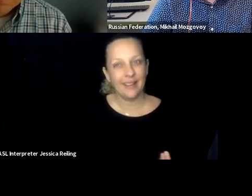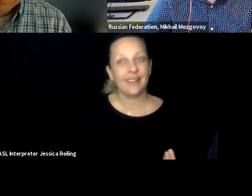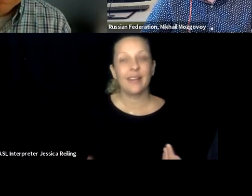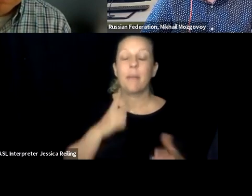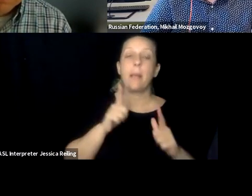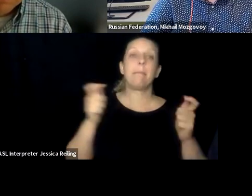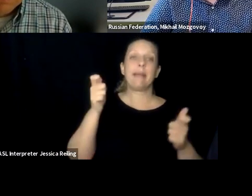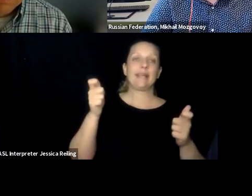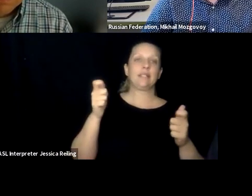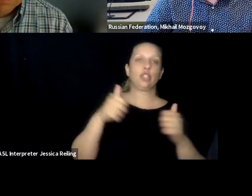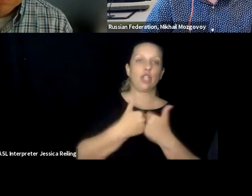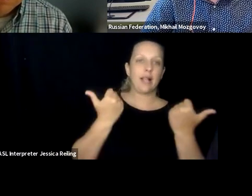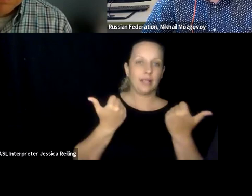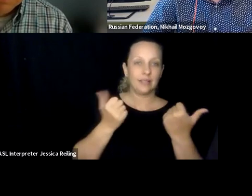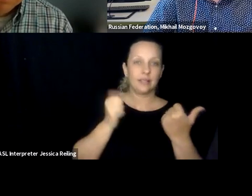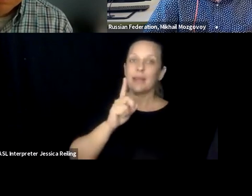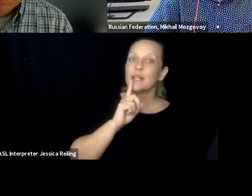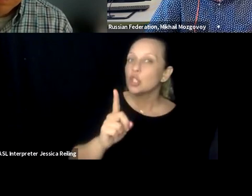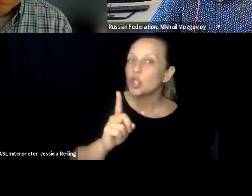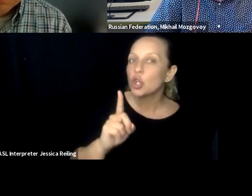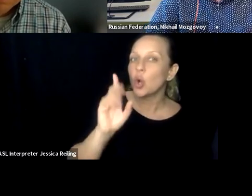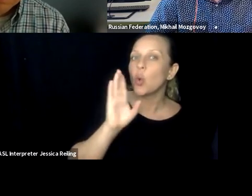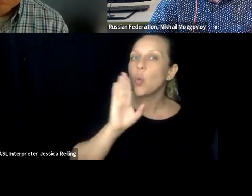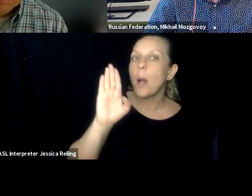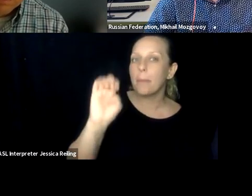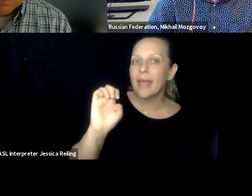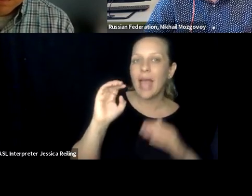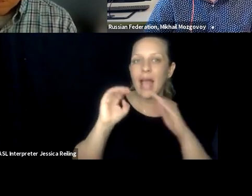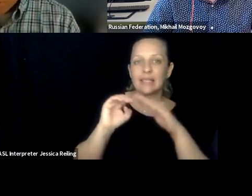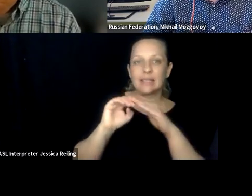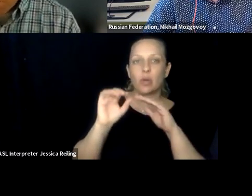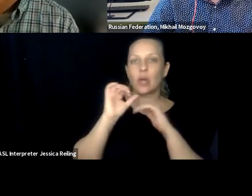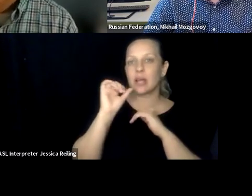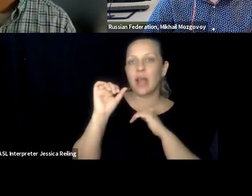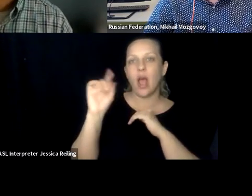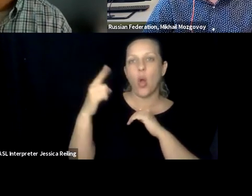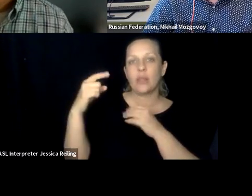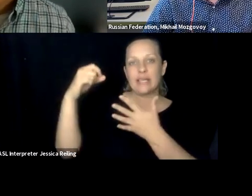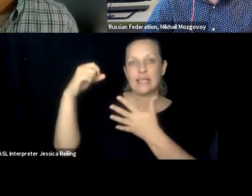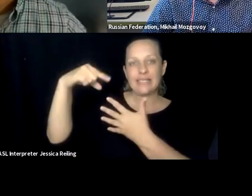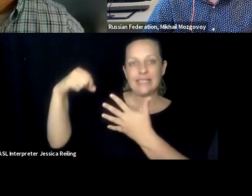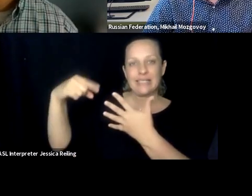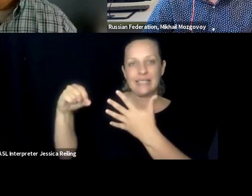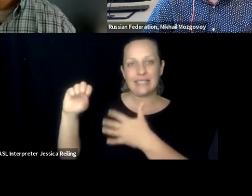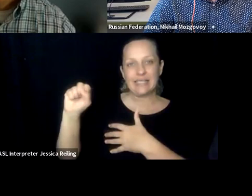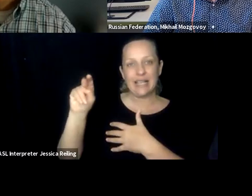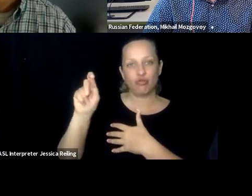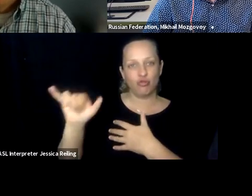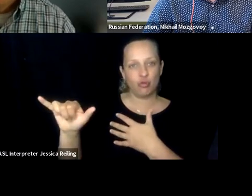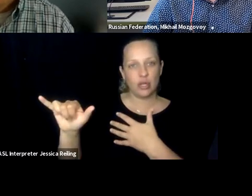even for students without disabilities, for us the biggest challenge is to ensure that it will